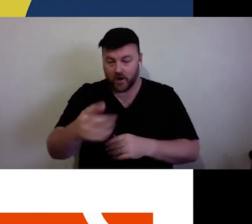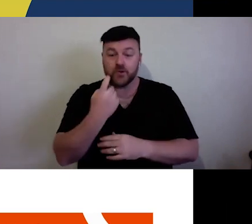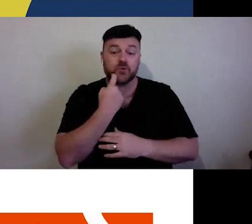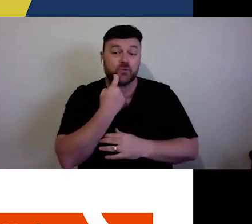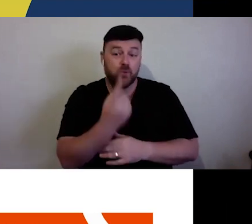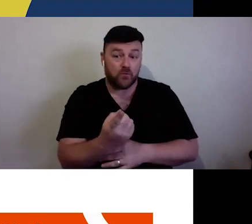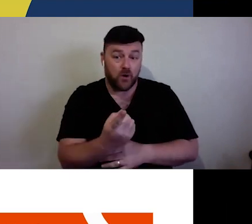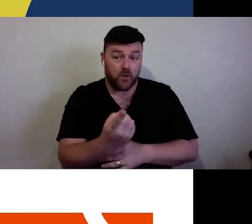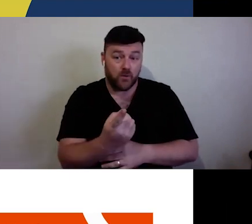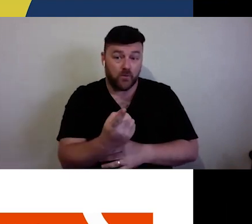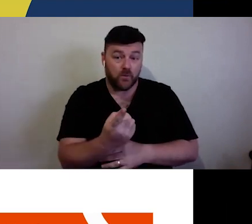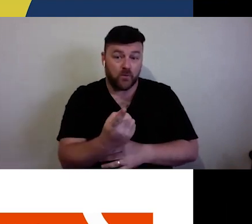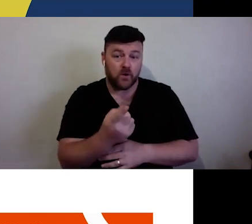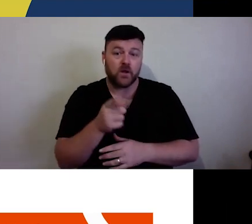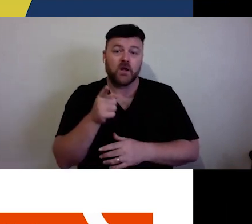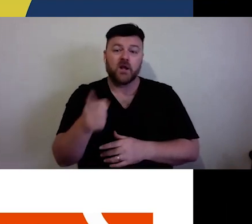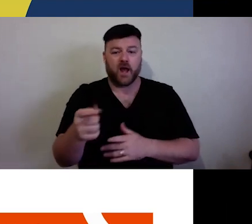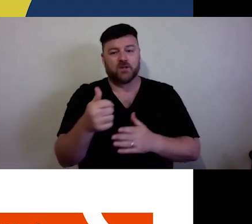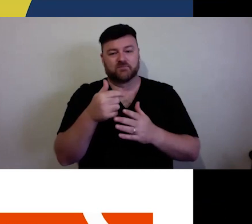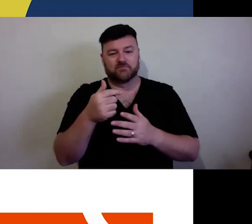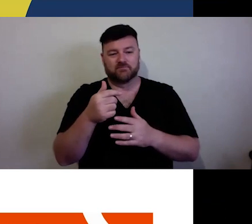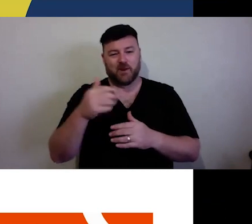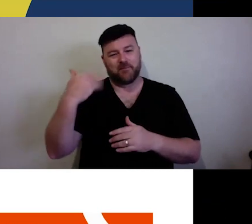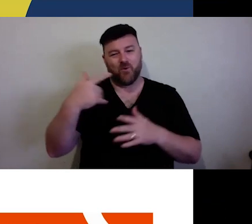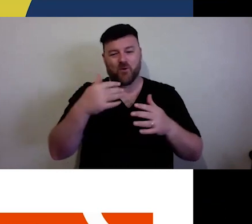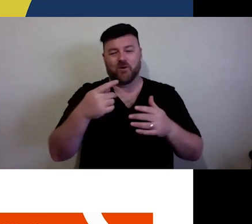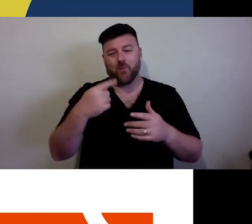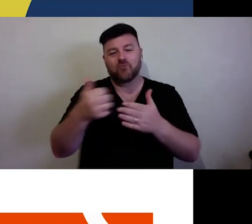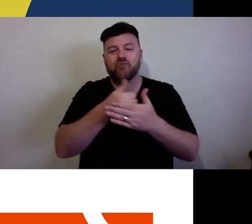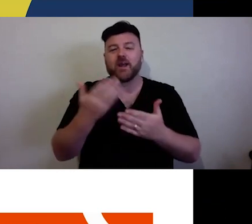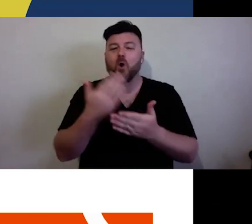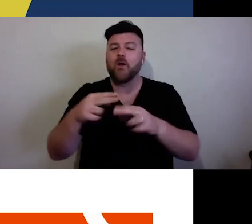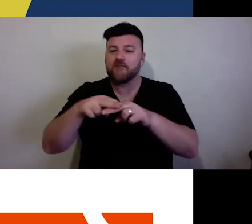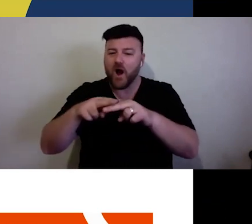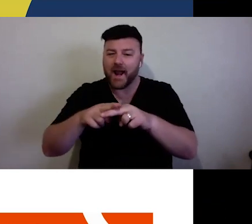which is normally on a Friday, but of course Friday's Easter Friday, we